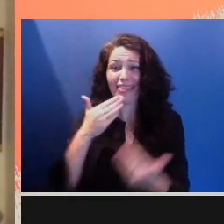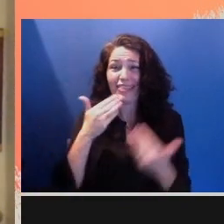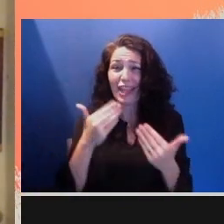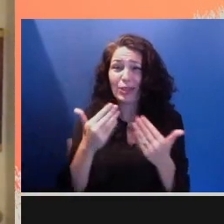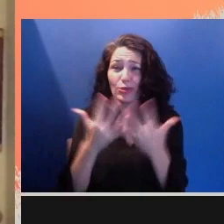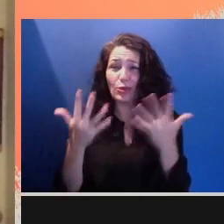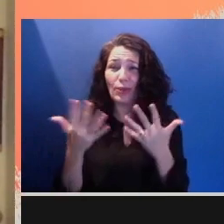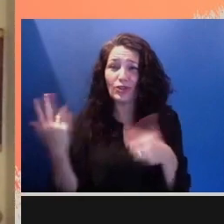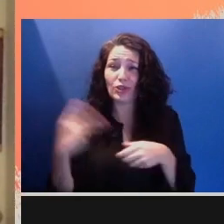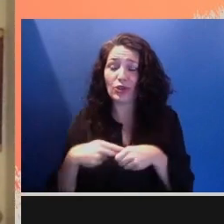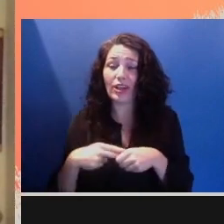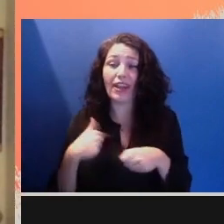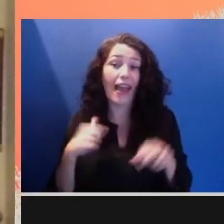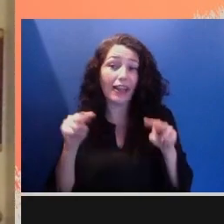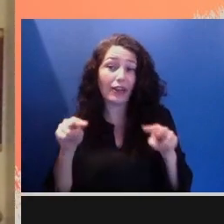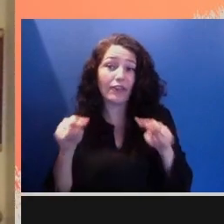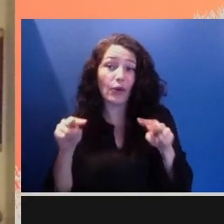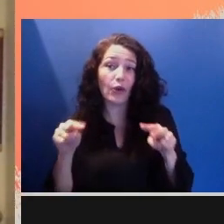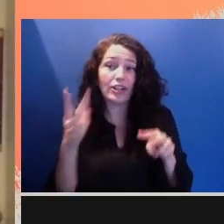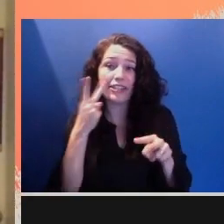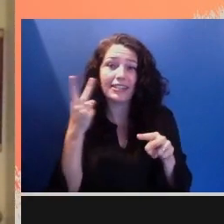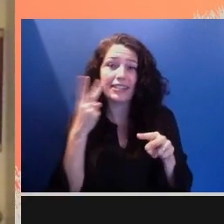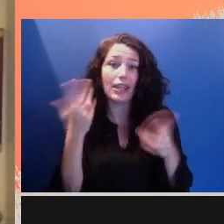I look forward to seeing what emerges from this Getting Real.